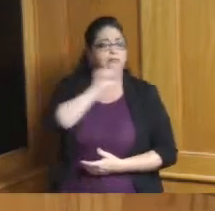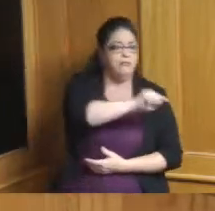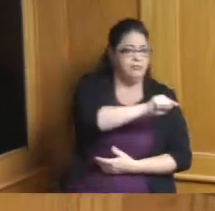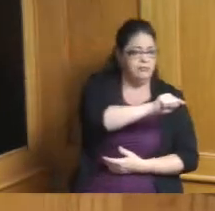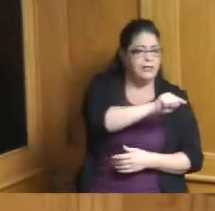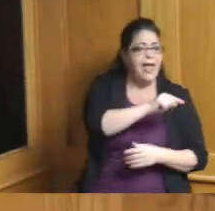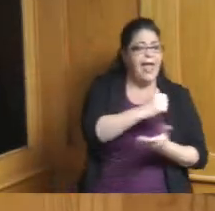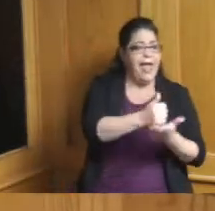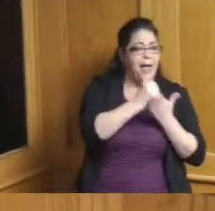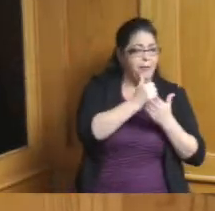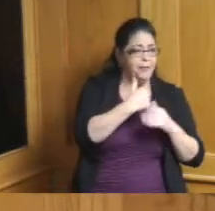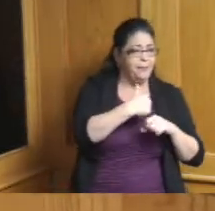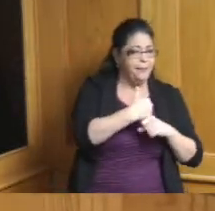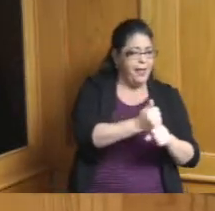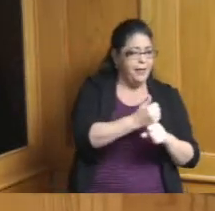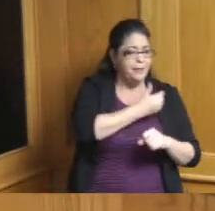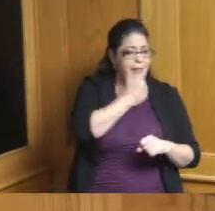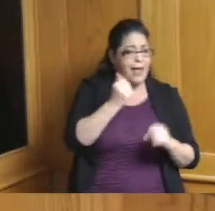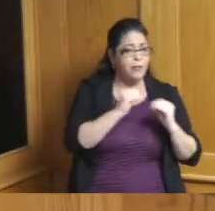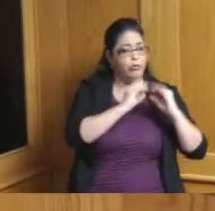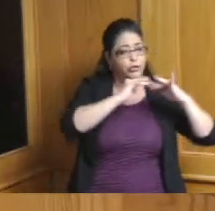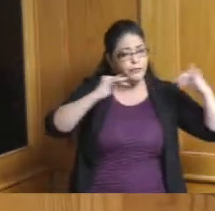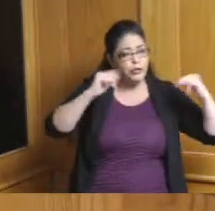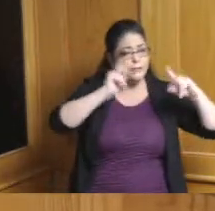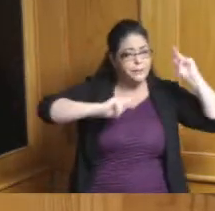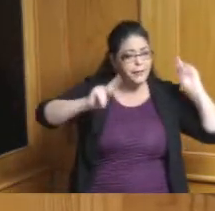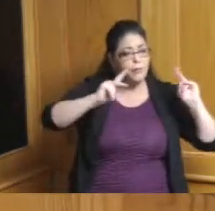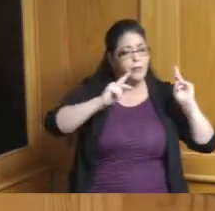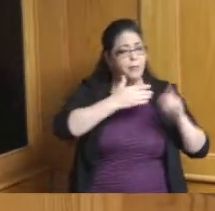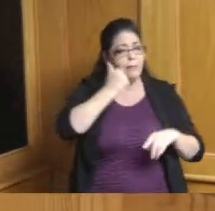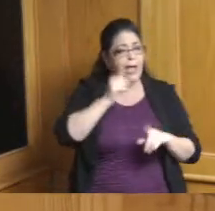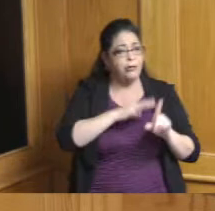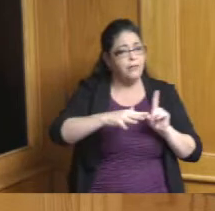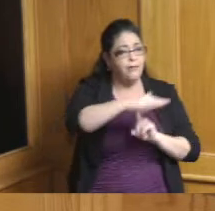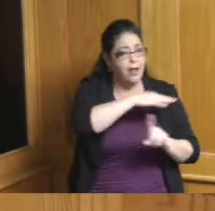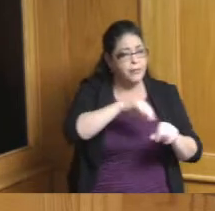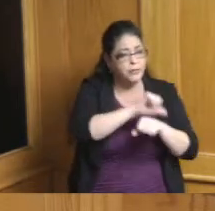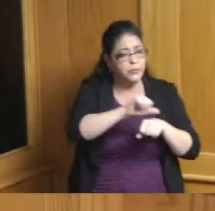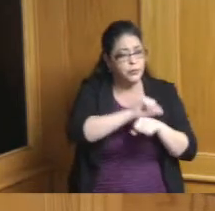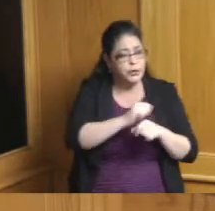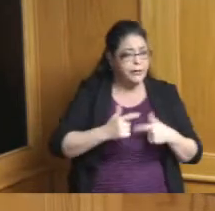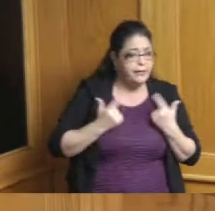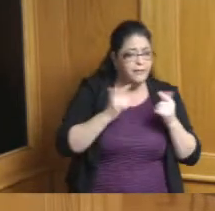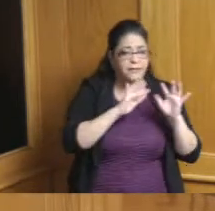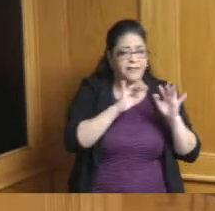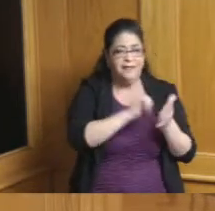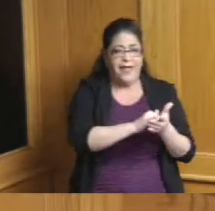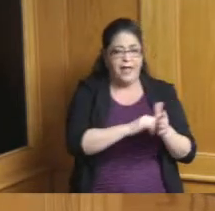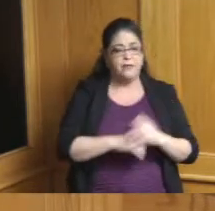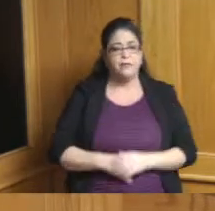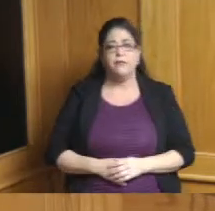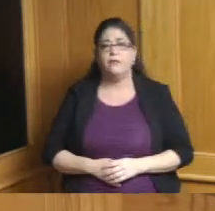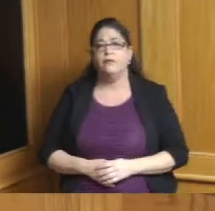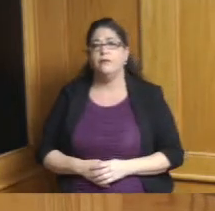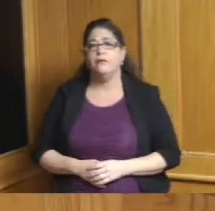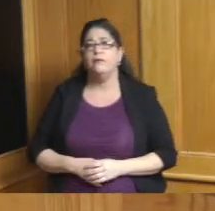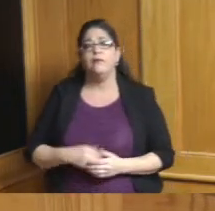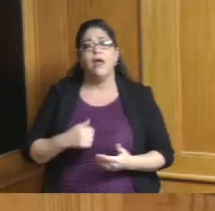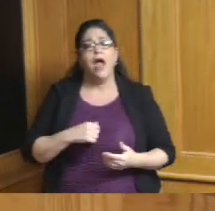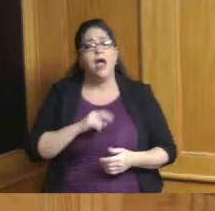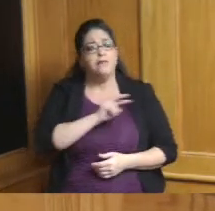environment for diverse people and I just wanted to look at because I look at maybe other areas